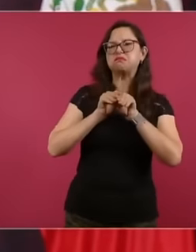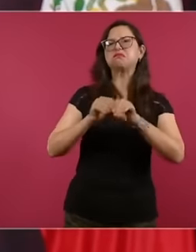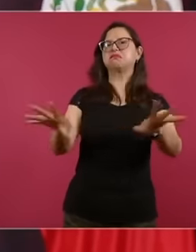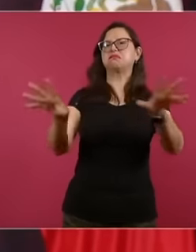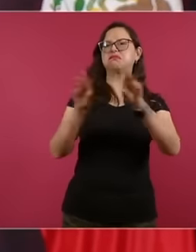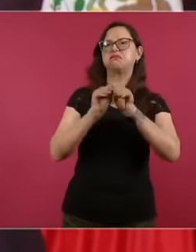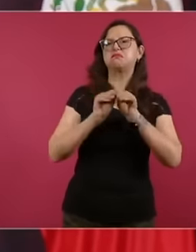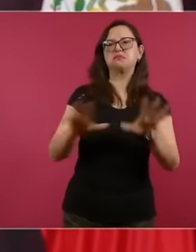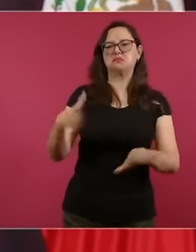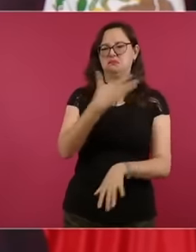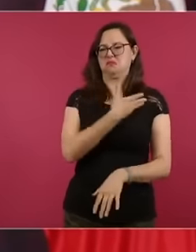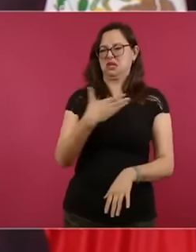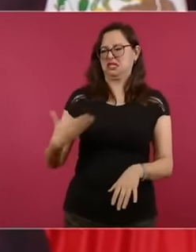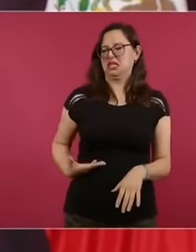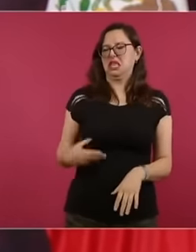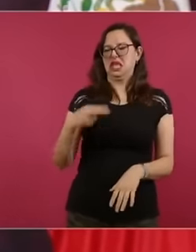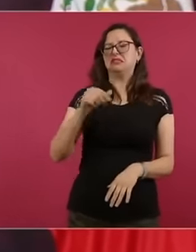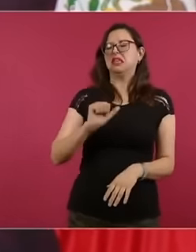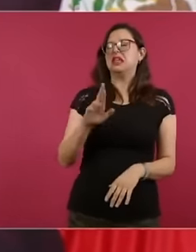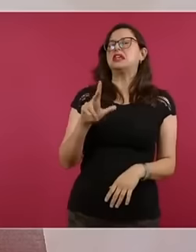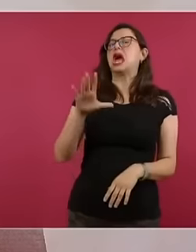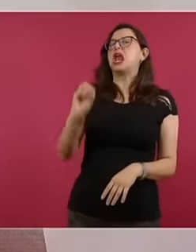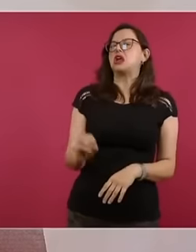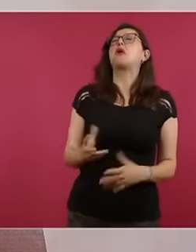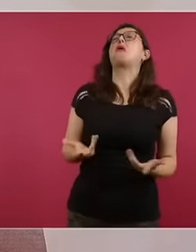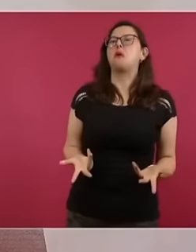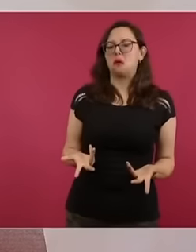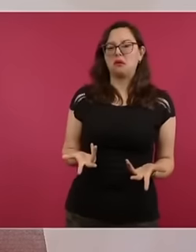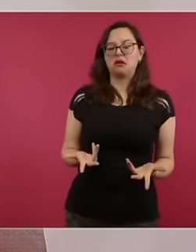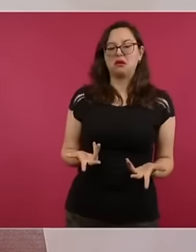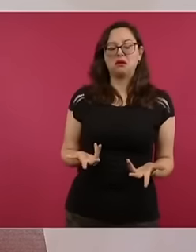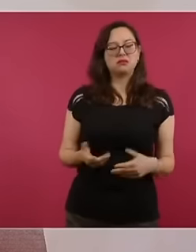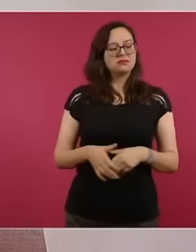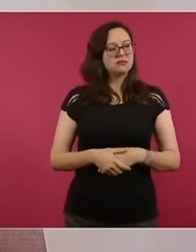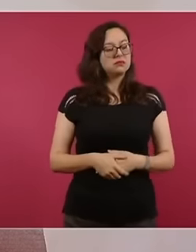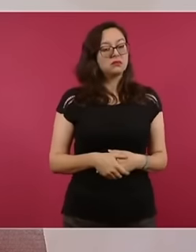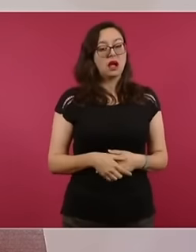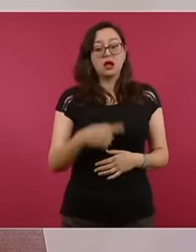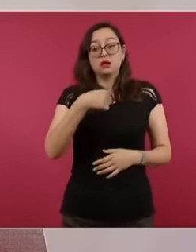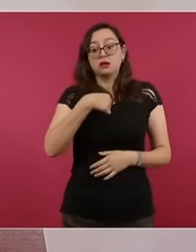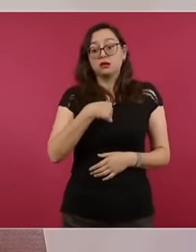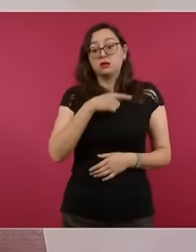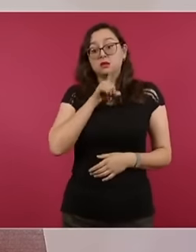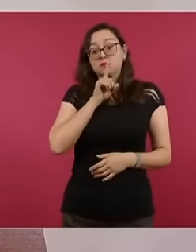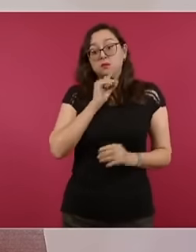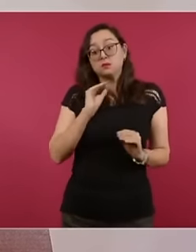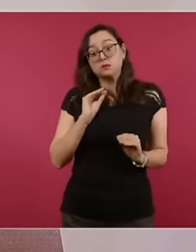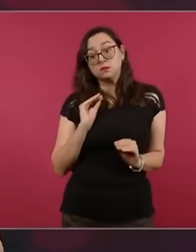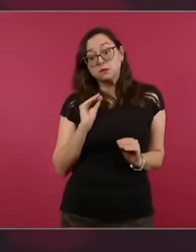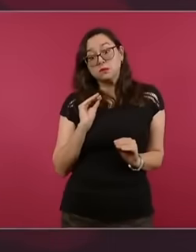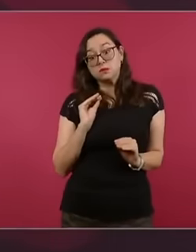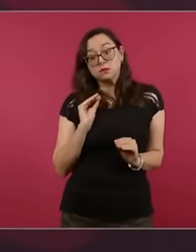drug trafficking president How is he going to remain silent but ad more Where is the